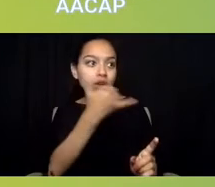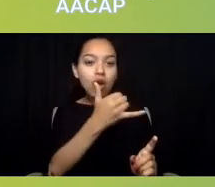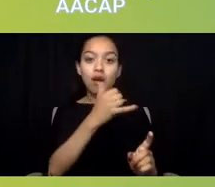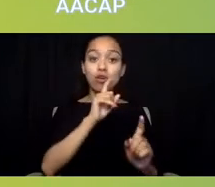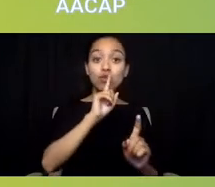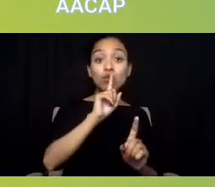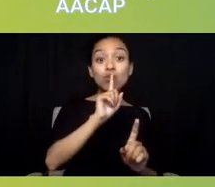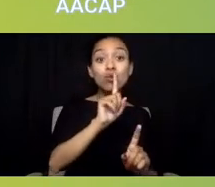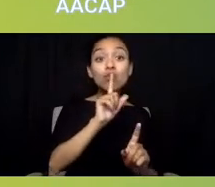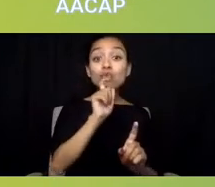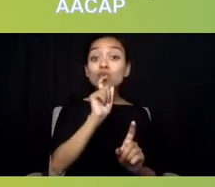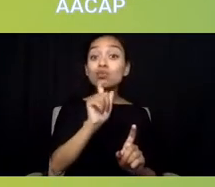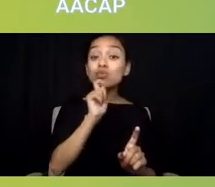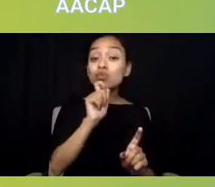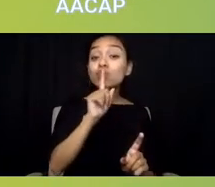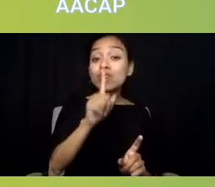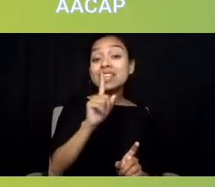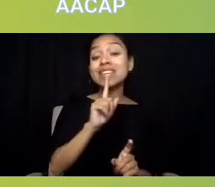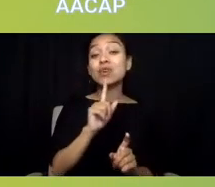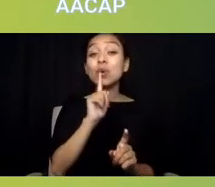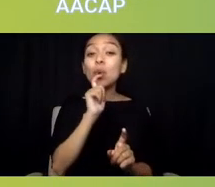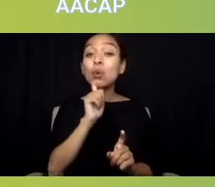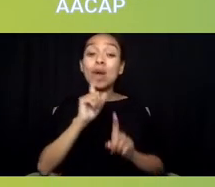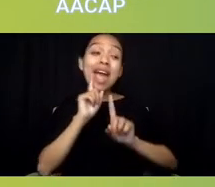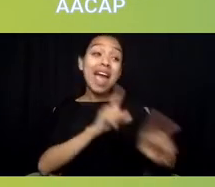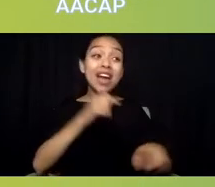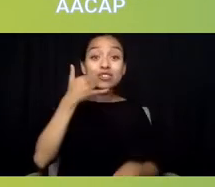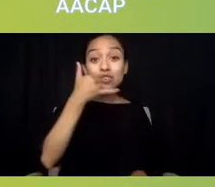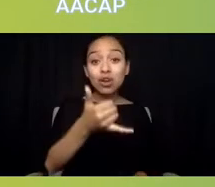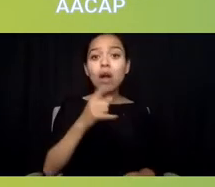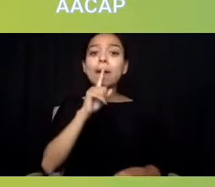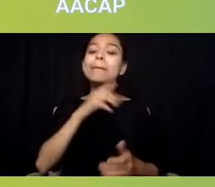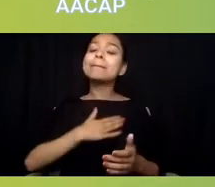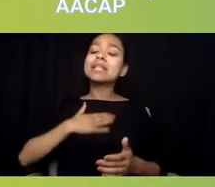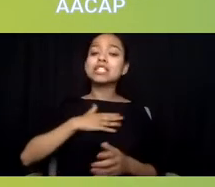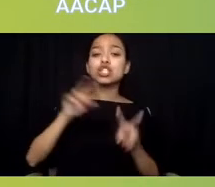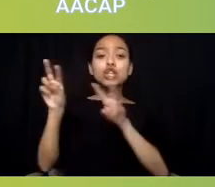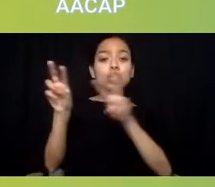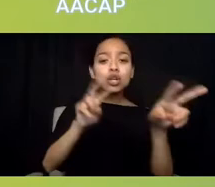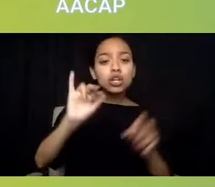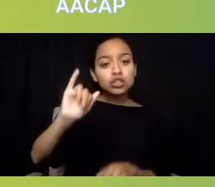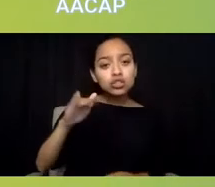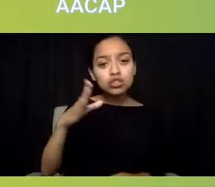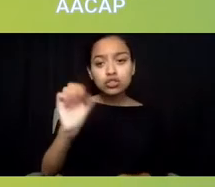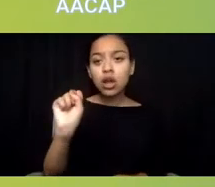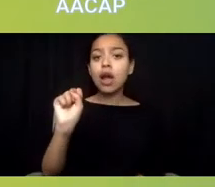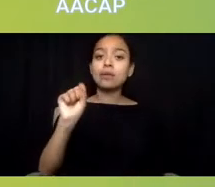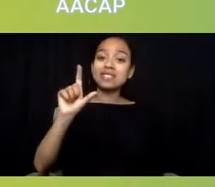So, please check out the jobs link on our website, we can we can send that around,